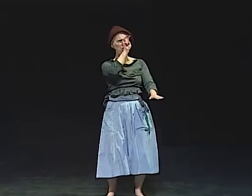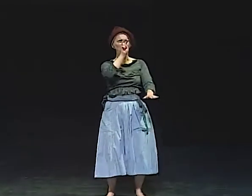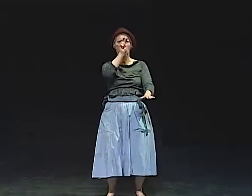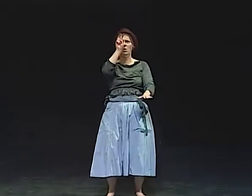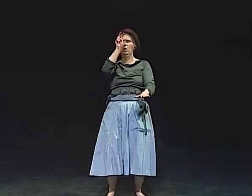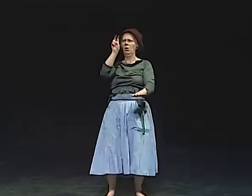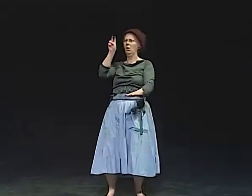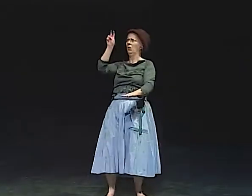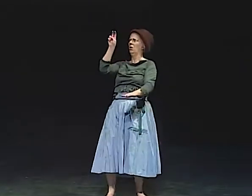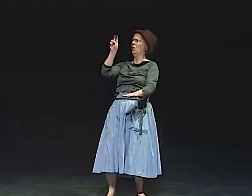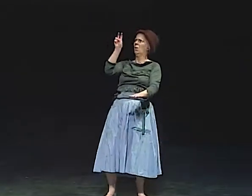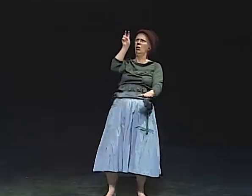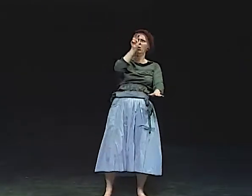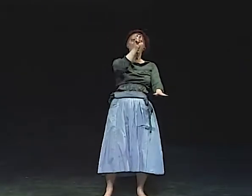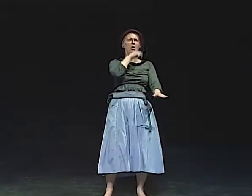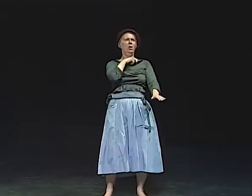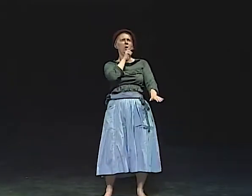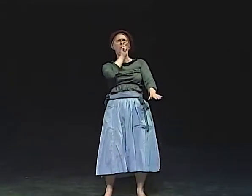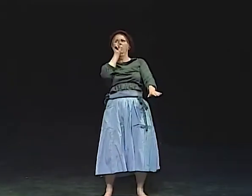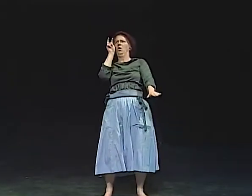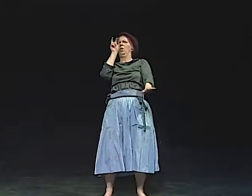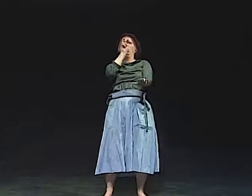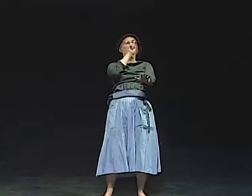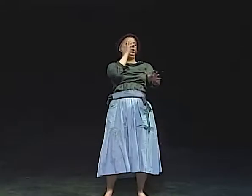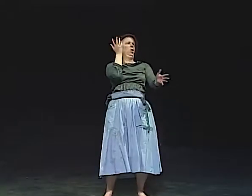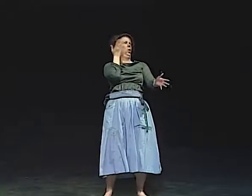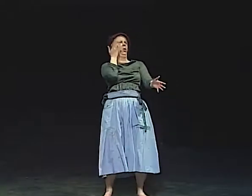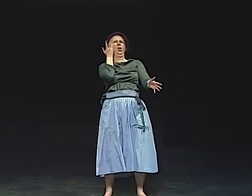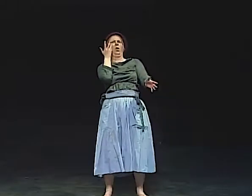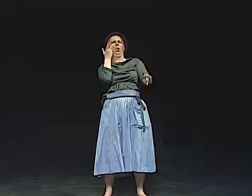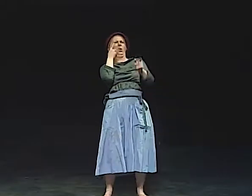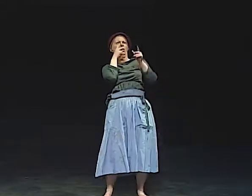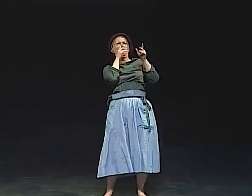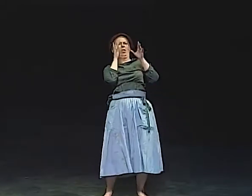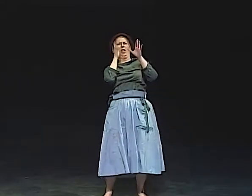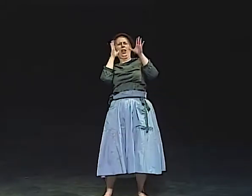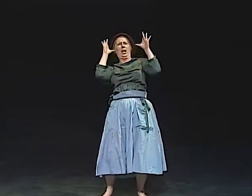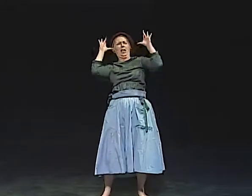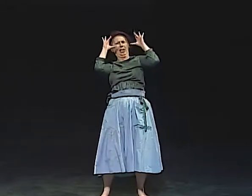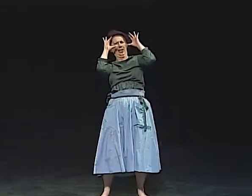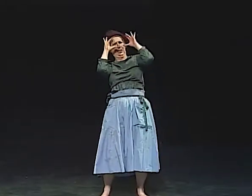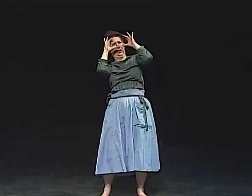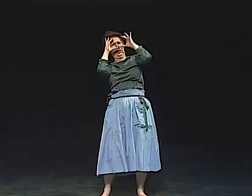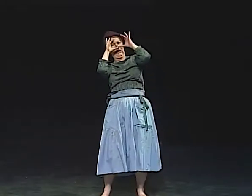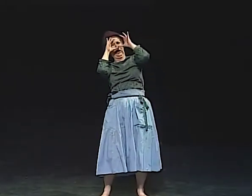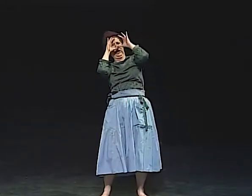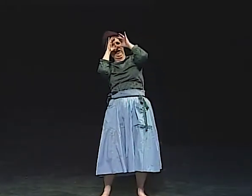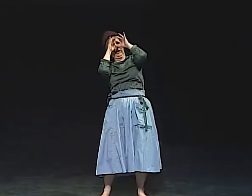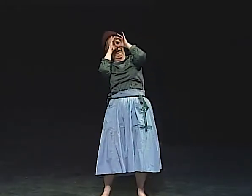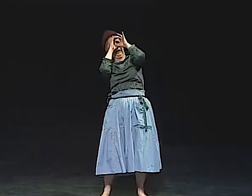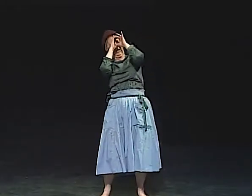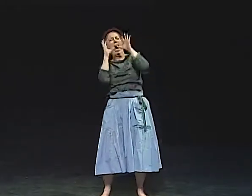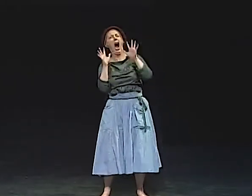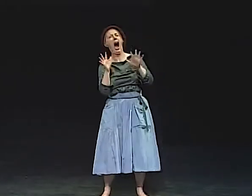AND I SAW SOMETHING FLYING THROUGH THE AIR. WHAT IS THAT? WHAT IS THIS THING FLYING IN THE AIR?